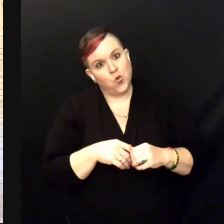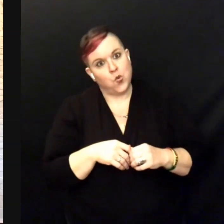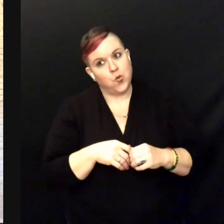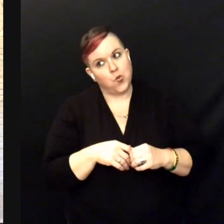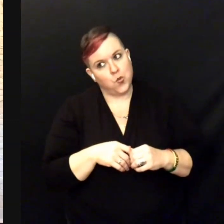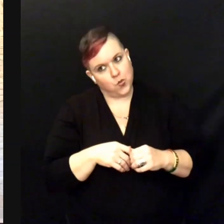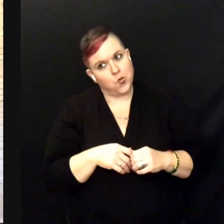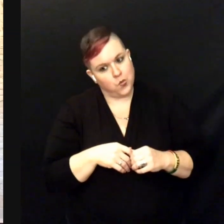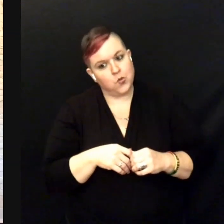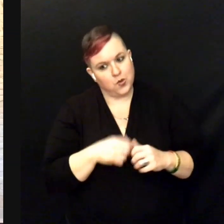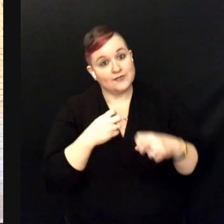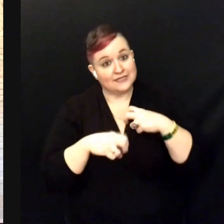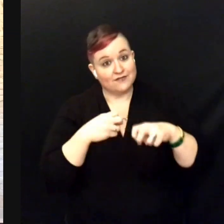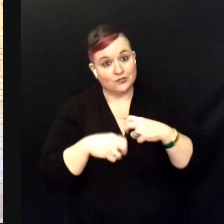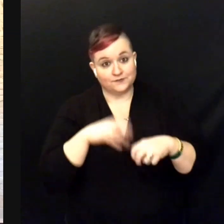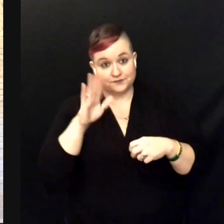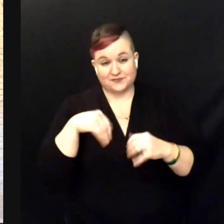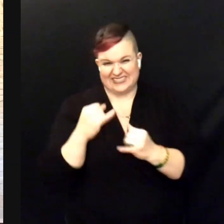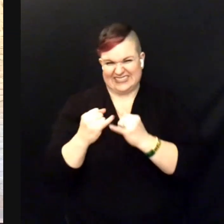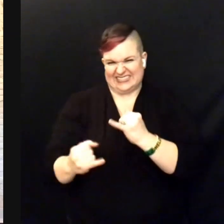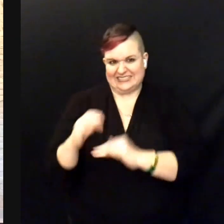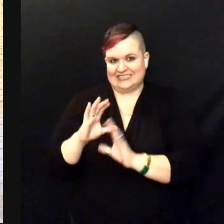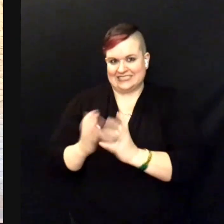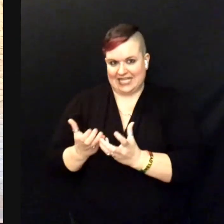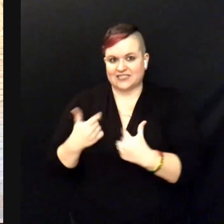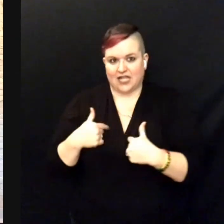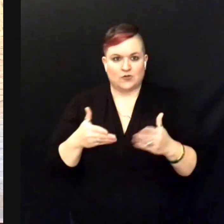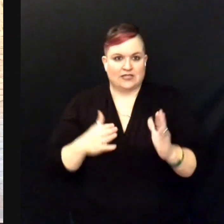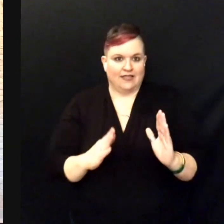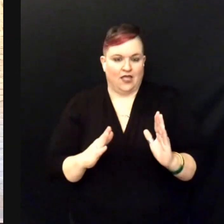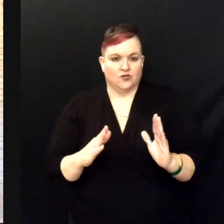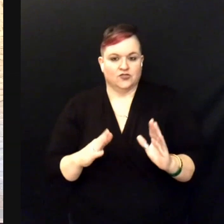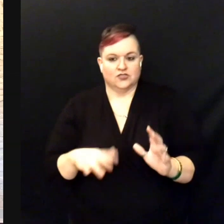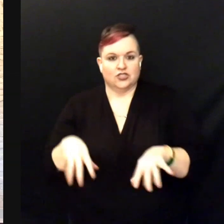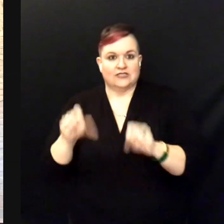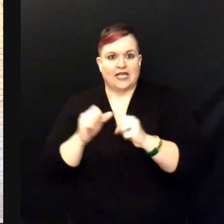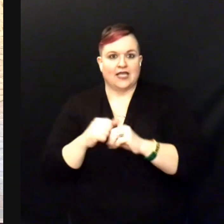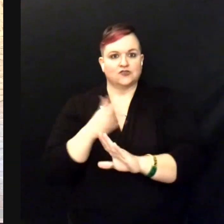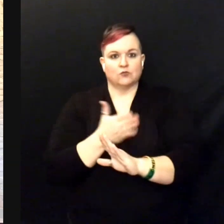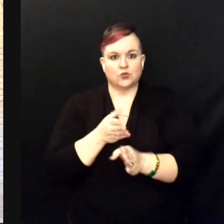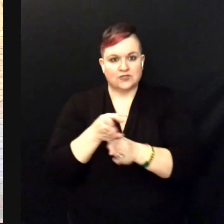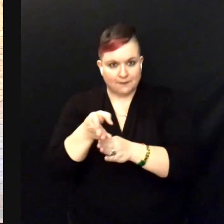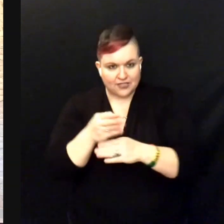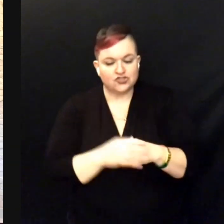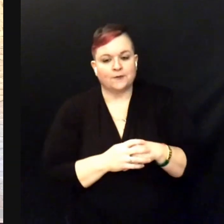It was the last class I was allowed to take as a music major, and